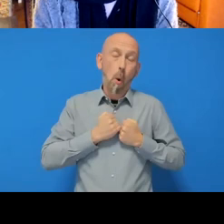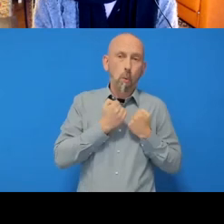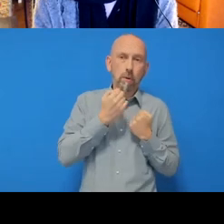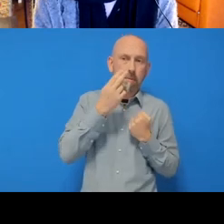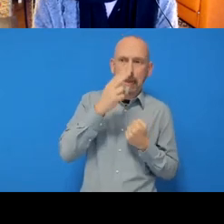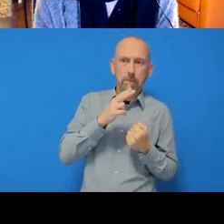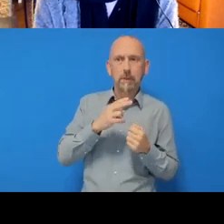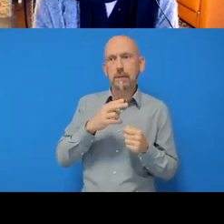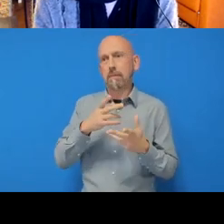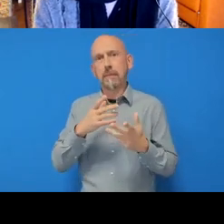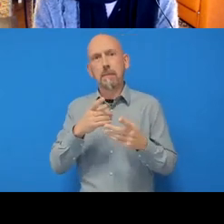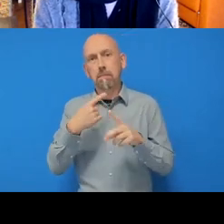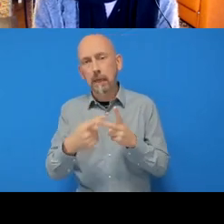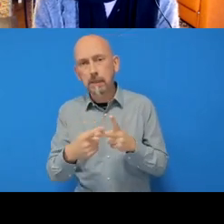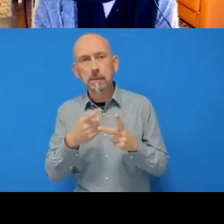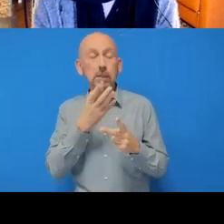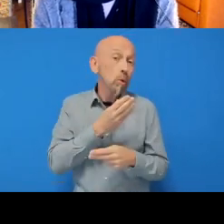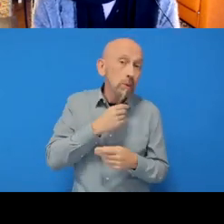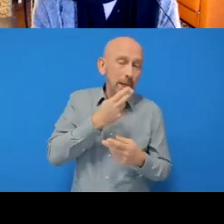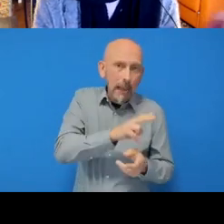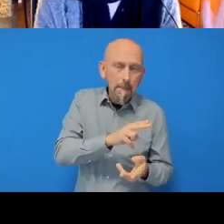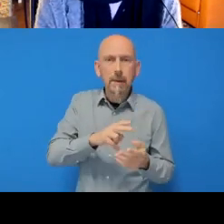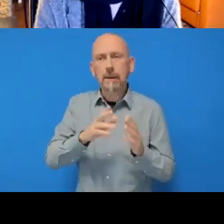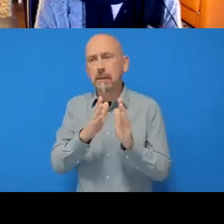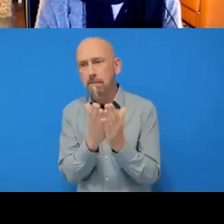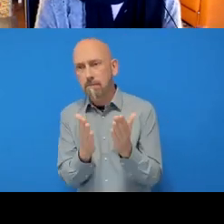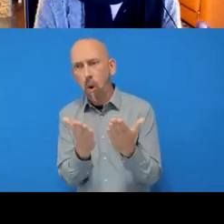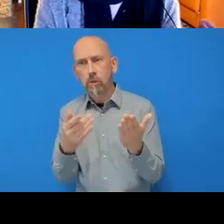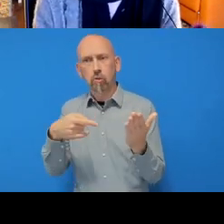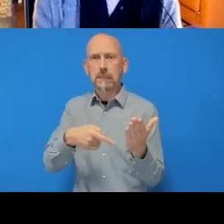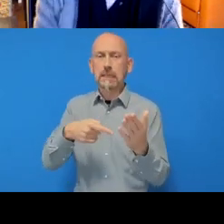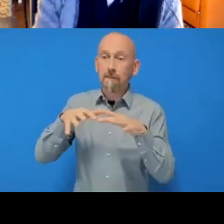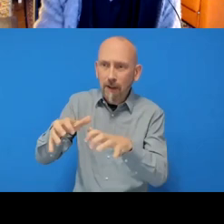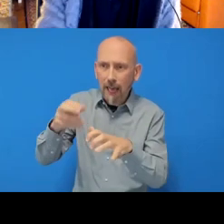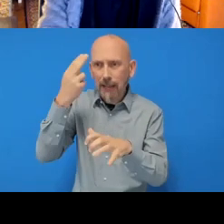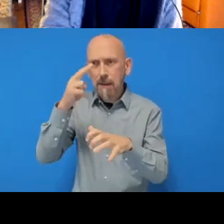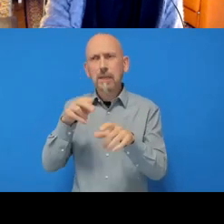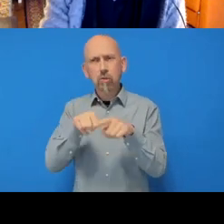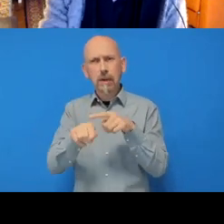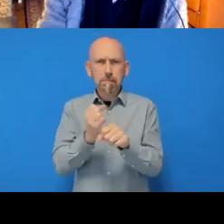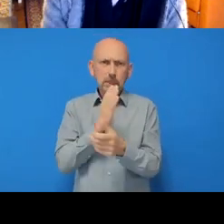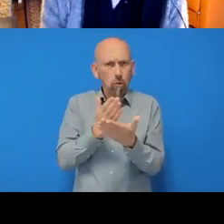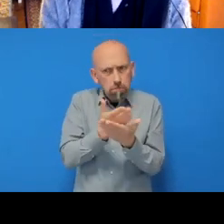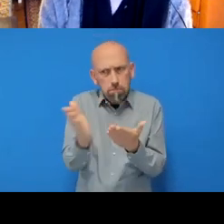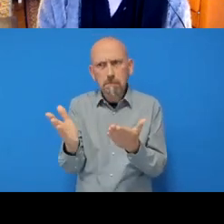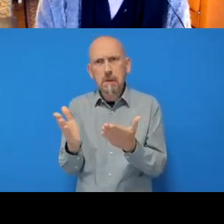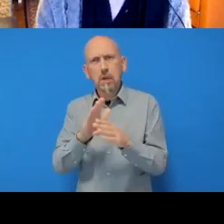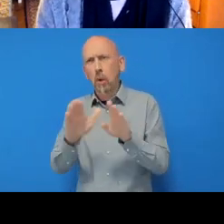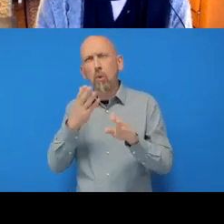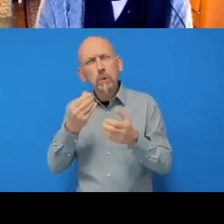what you name your files. Try and avoid spaces, try to avoid uncommon characters, etc.